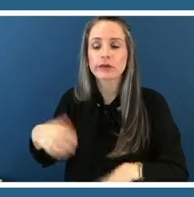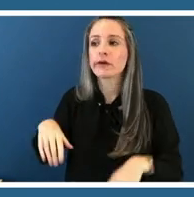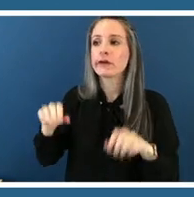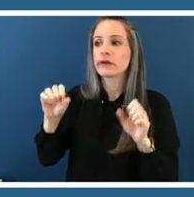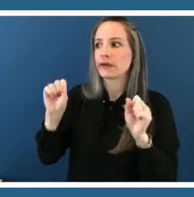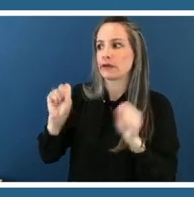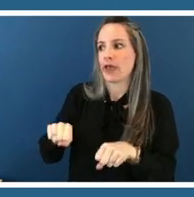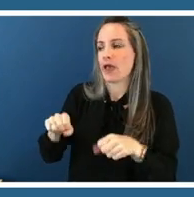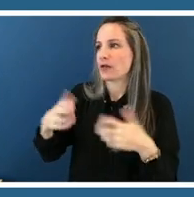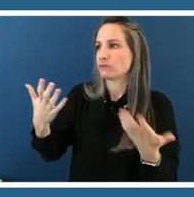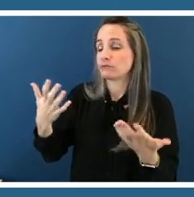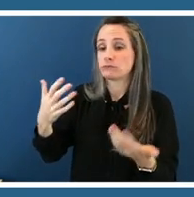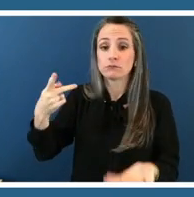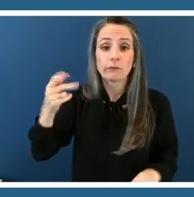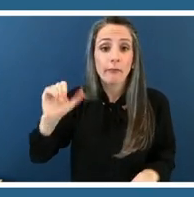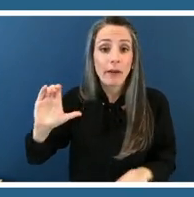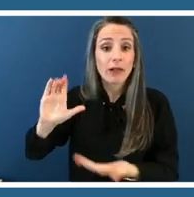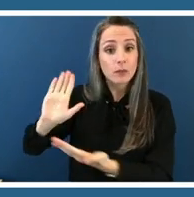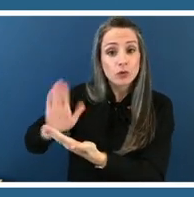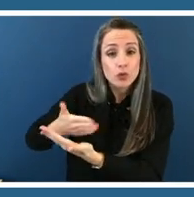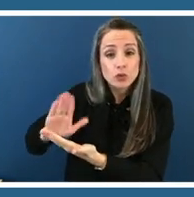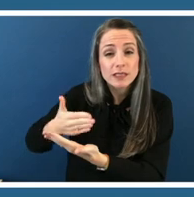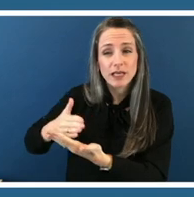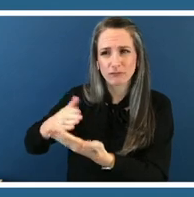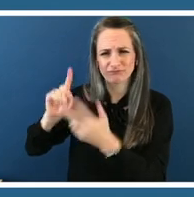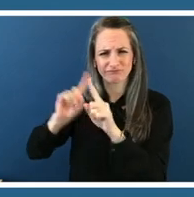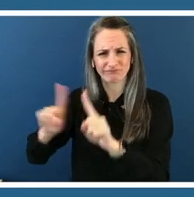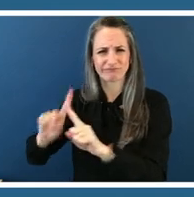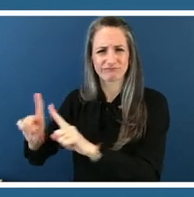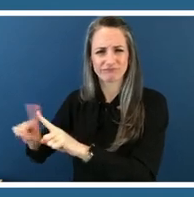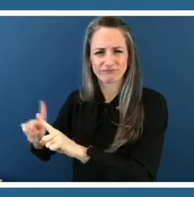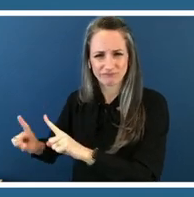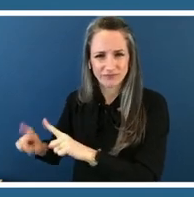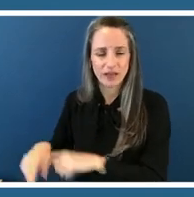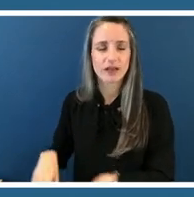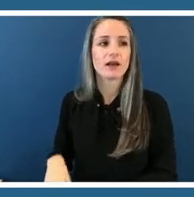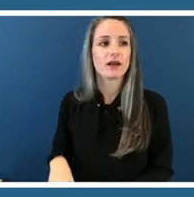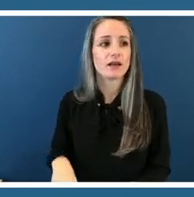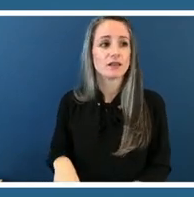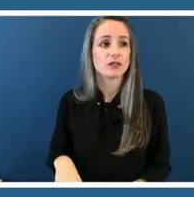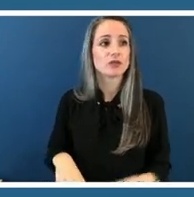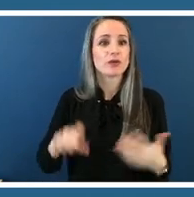music thing like that and so